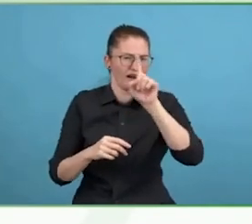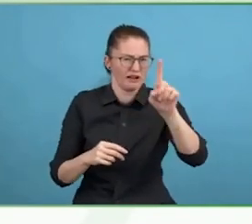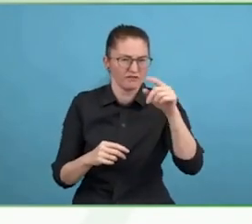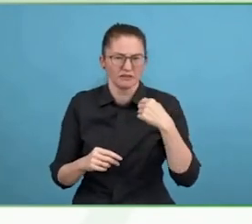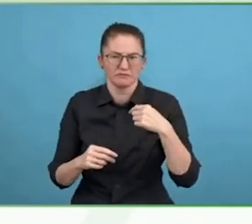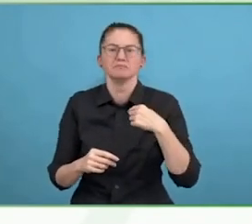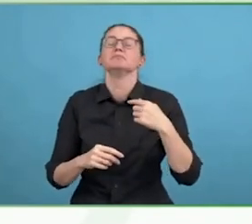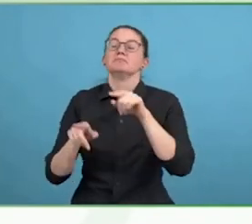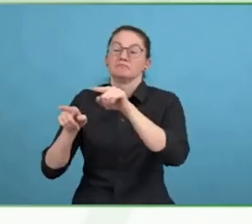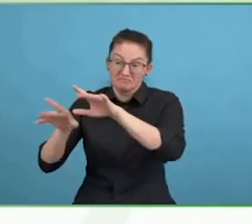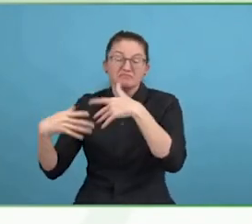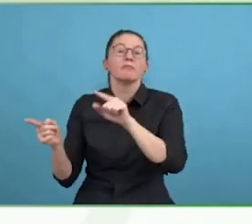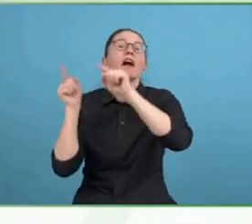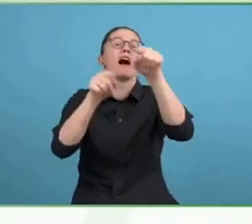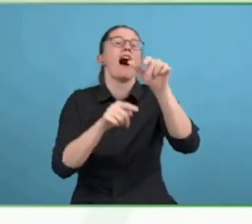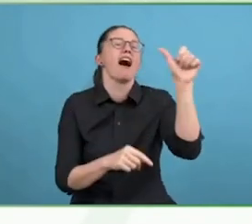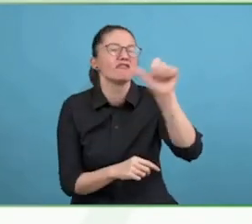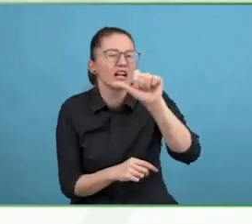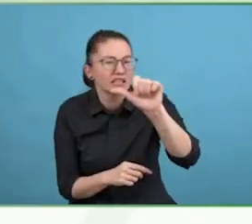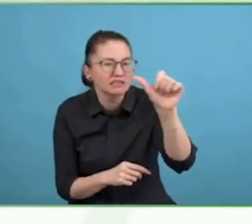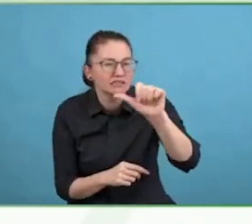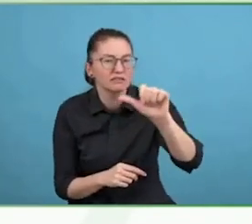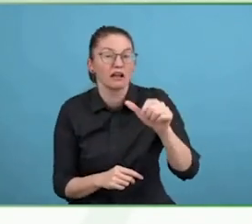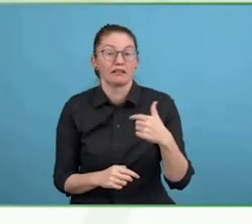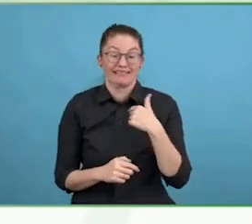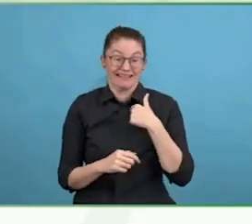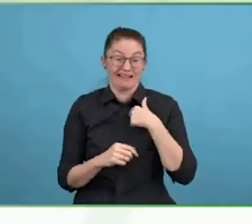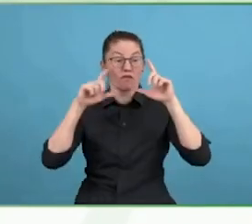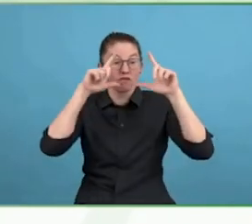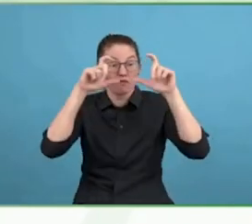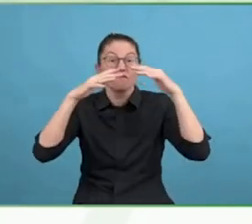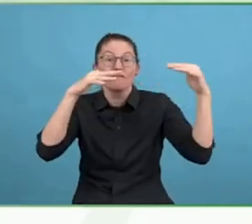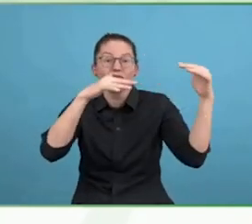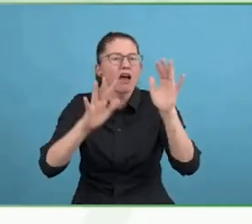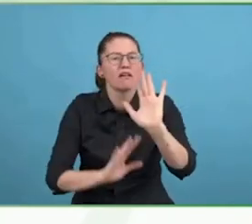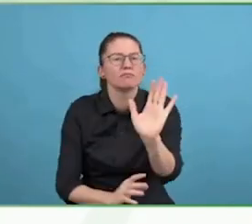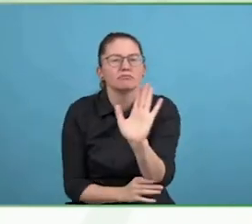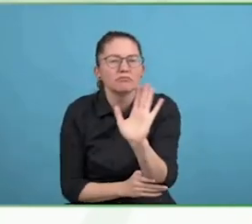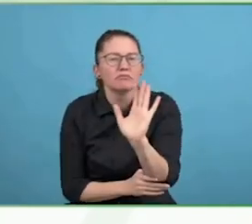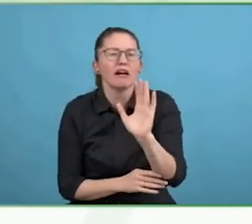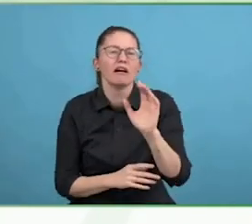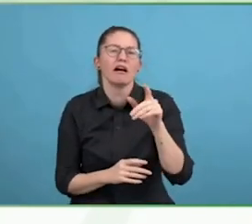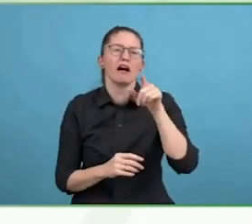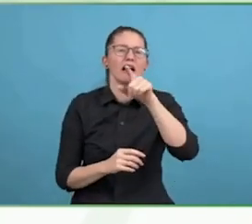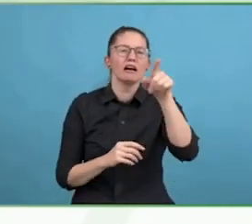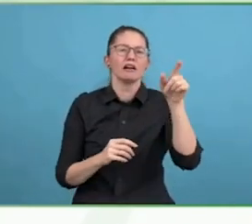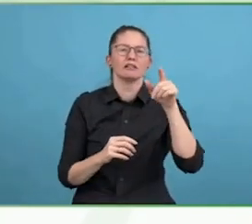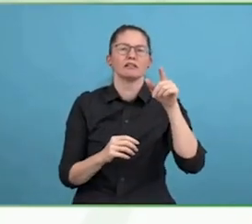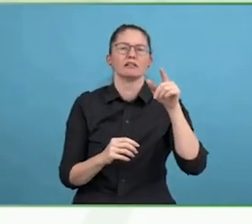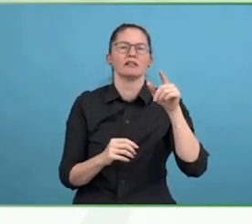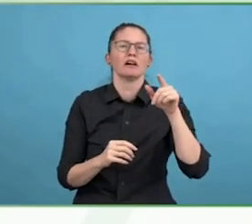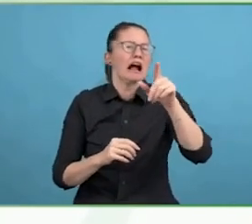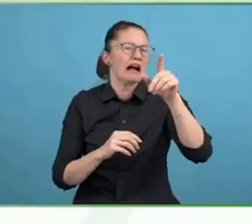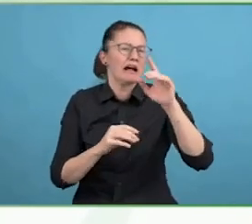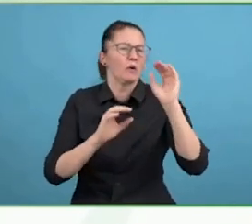You have to look at these things and you have to take the gifts that are given and one of the managers I had was never focus on the things